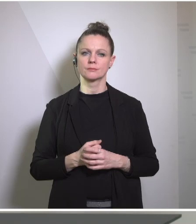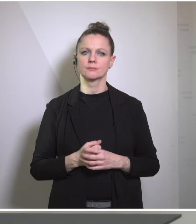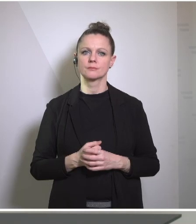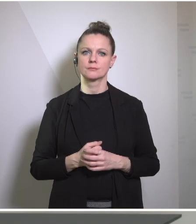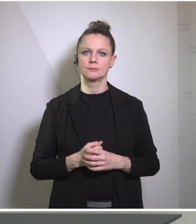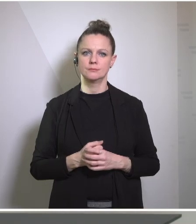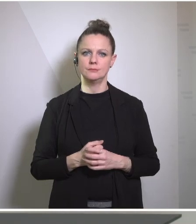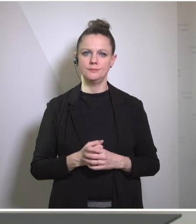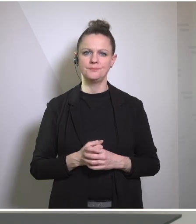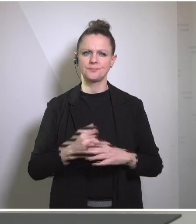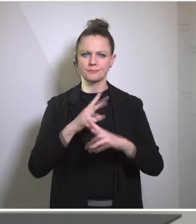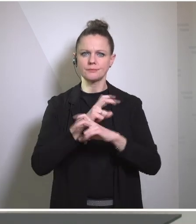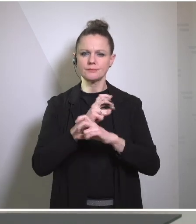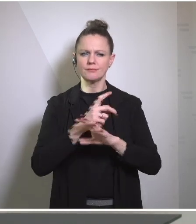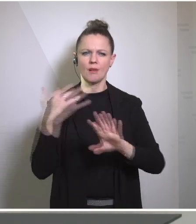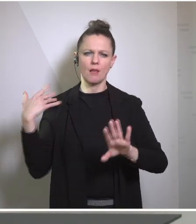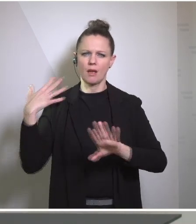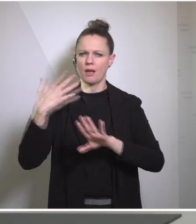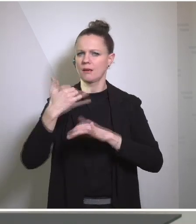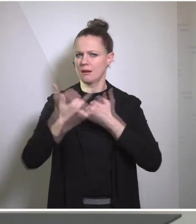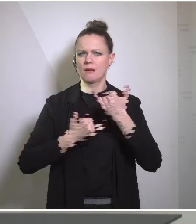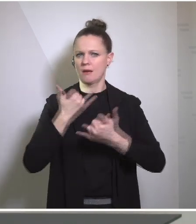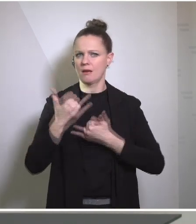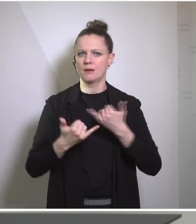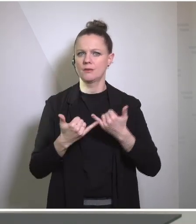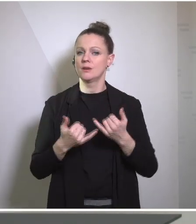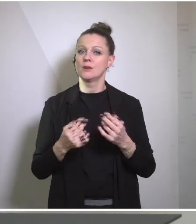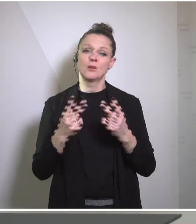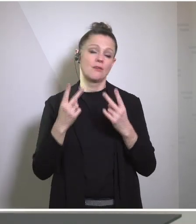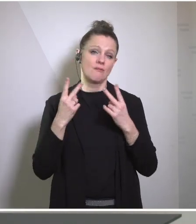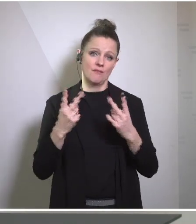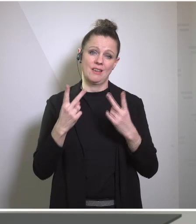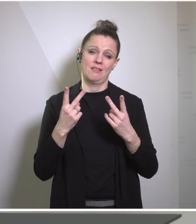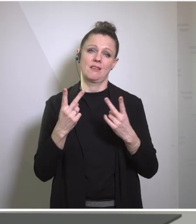has long been and remains a vibrant crossroads for the world and for the international